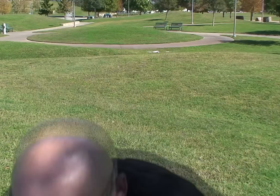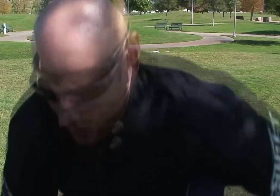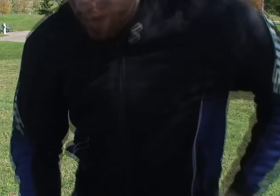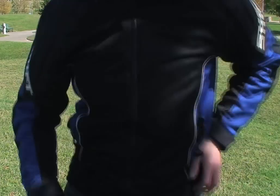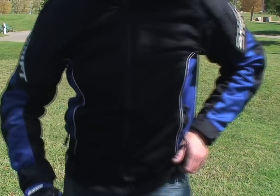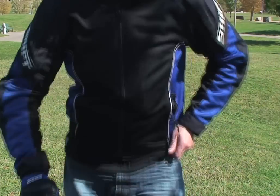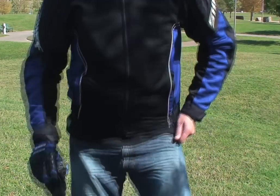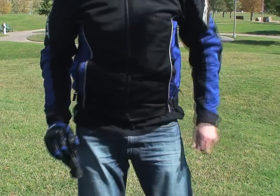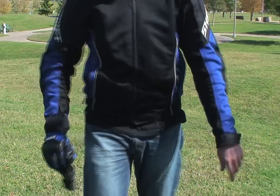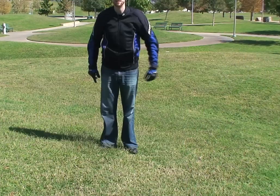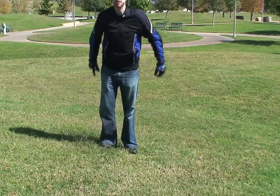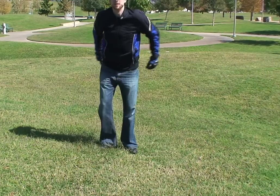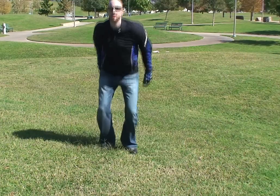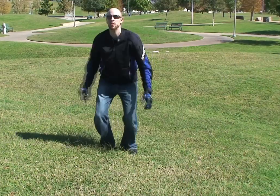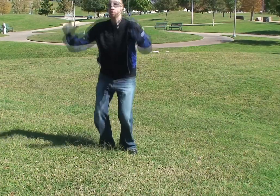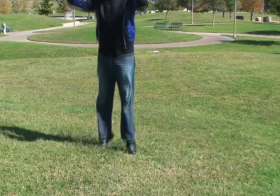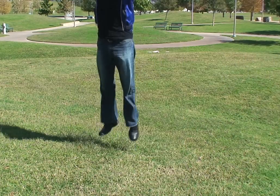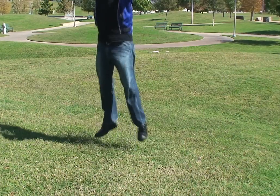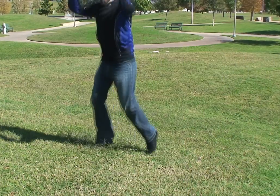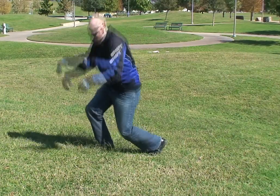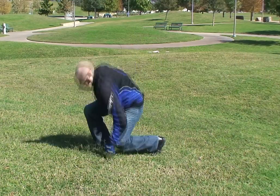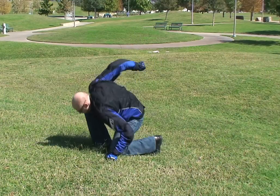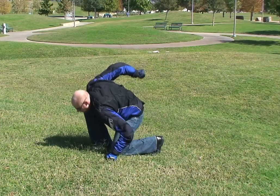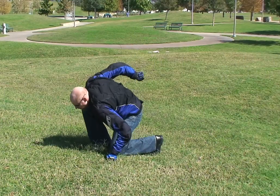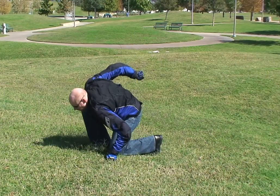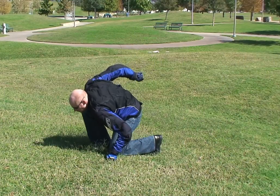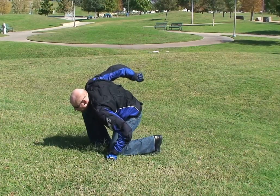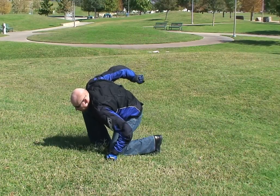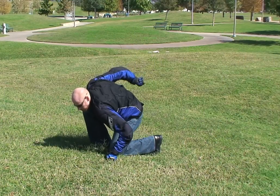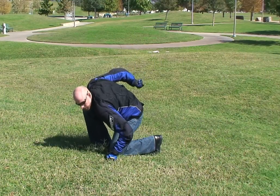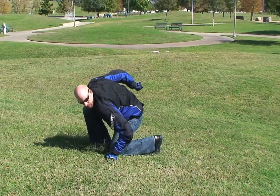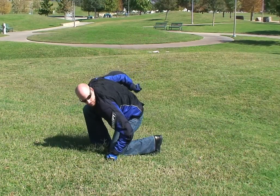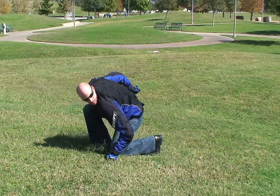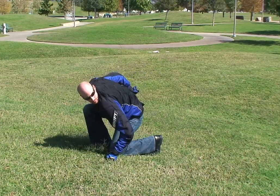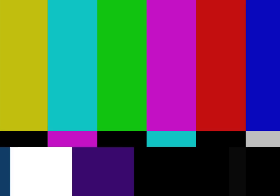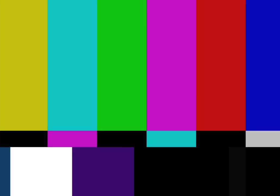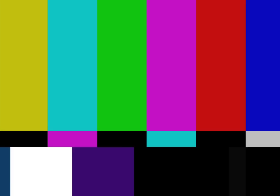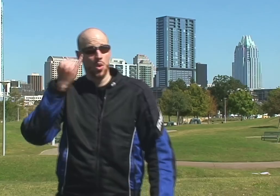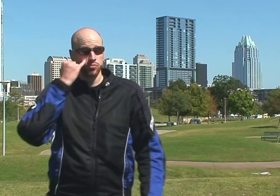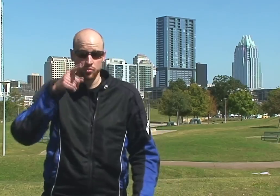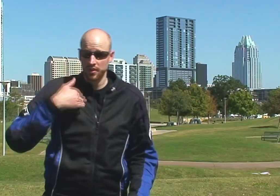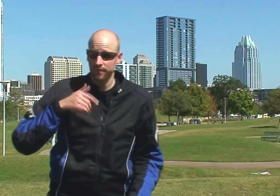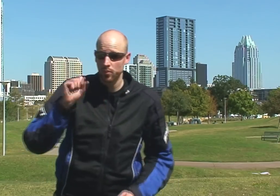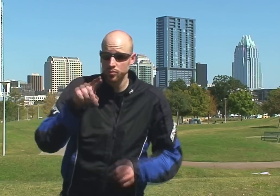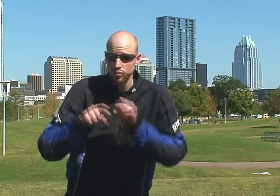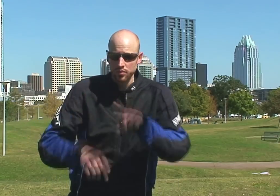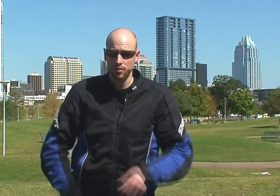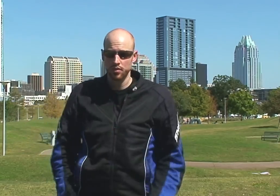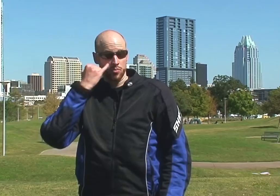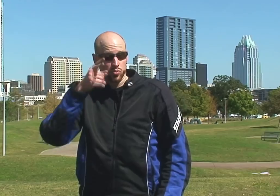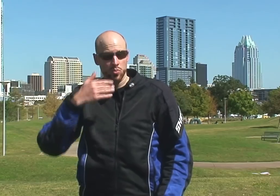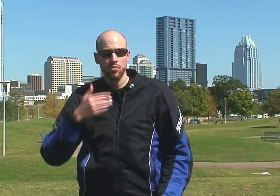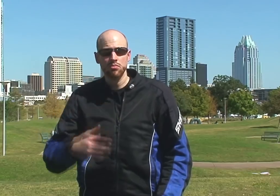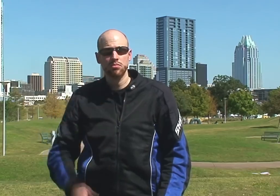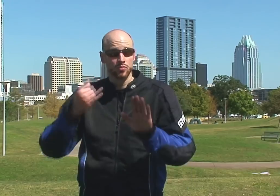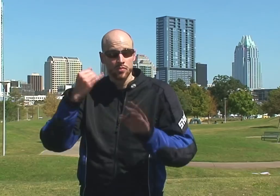[ BEHIND THE SCENES / BLOOPERS ] If you have questions... If you...